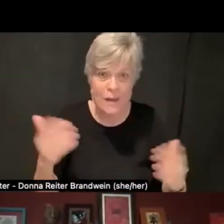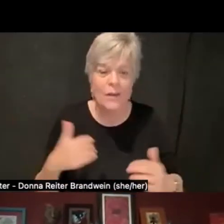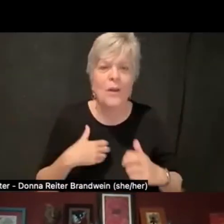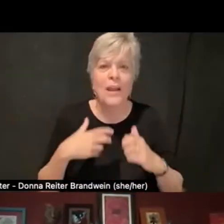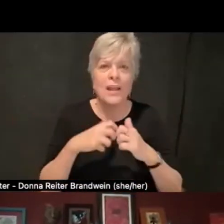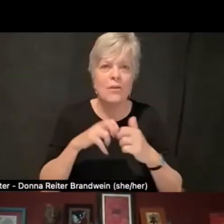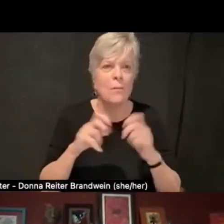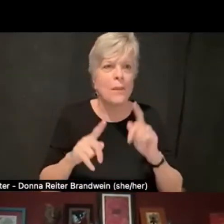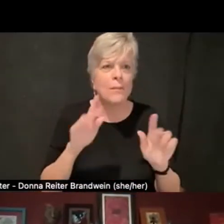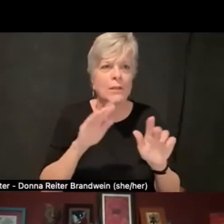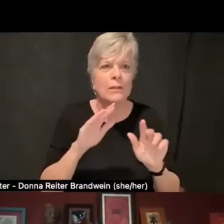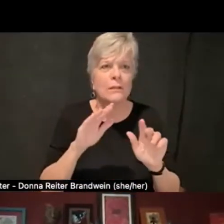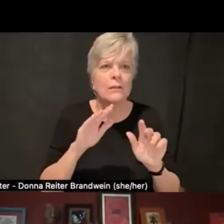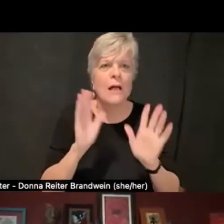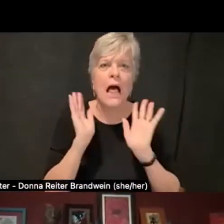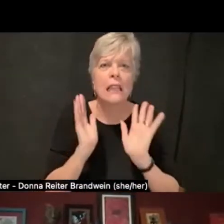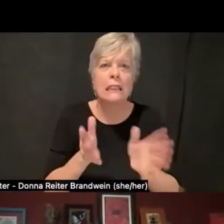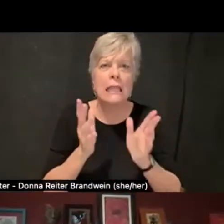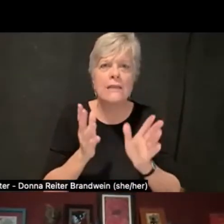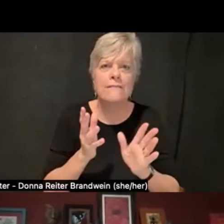leaving Lime scooters all over the place.